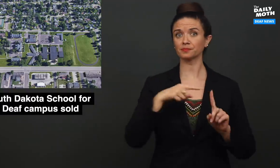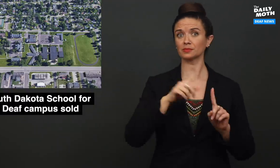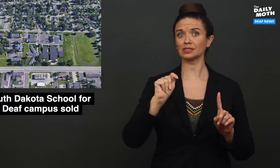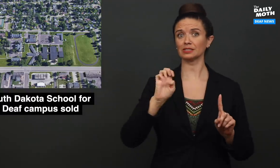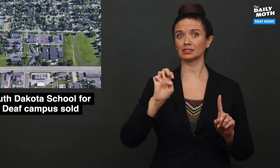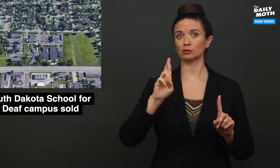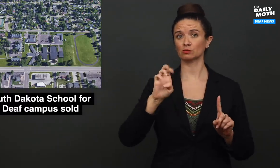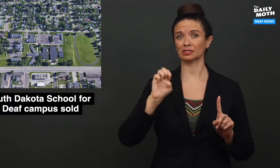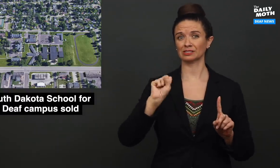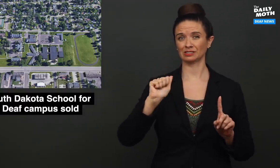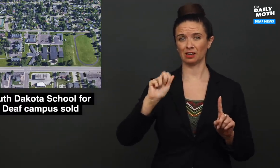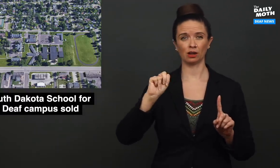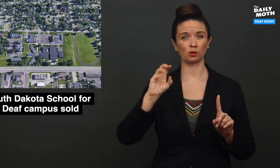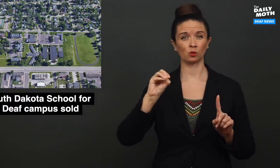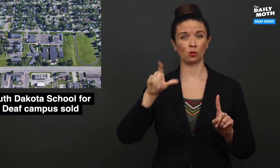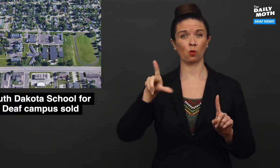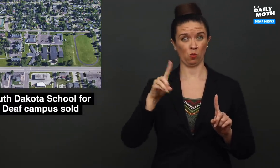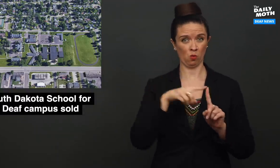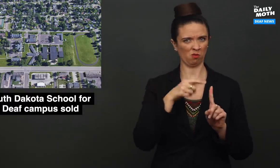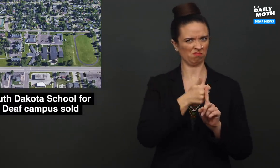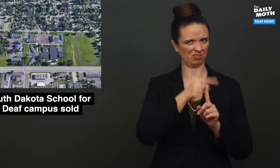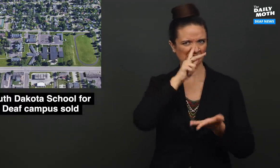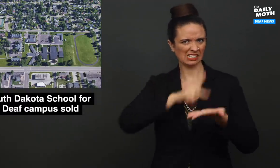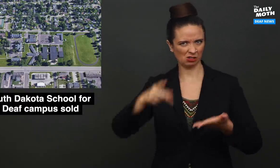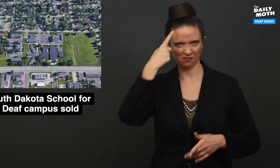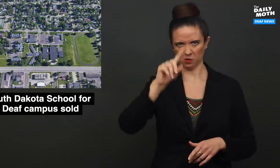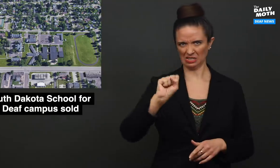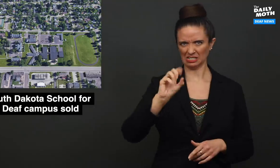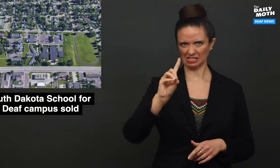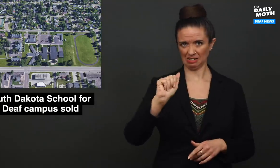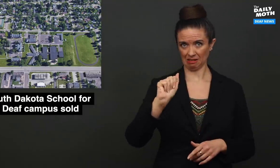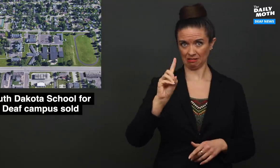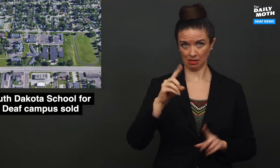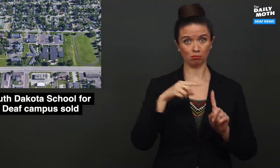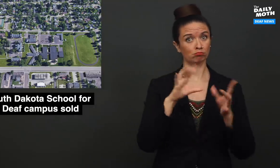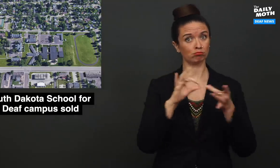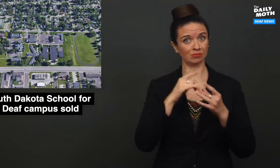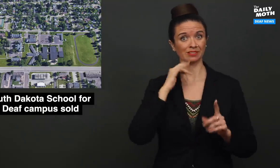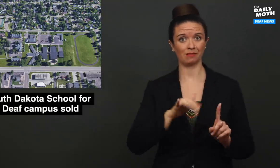Teresa Nold, secretary for SDAD, said